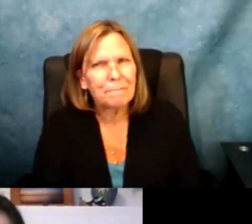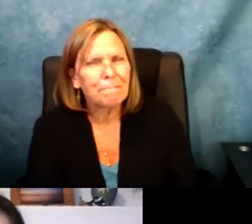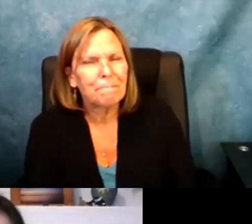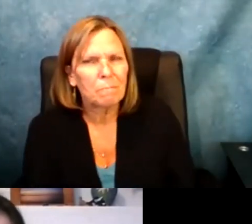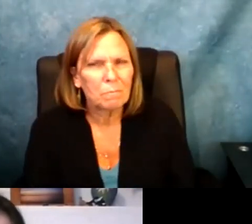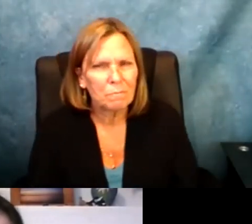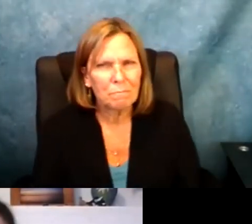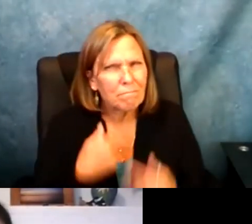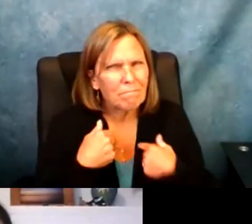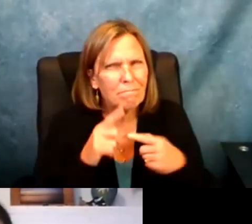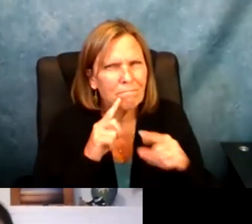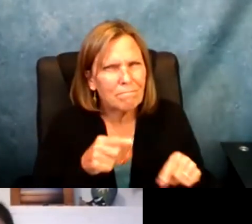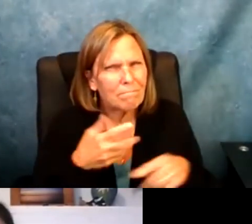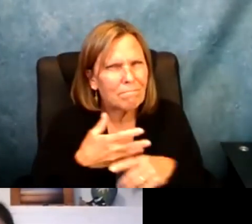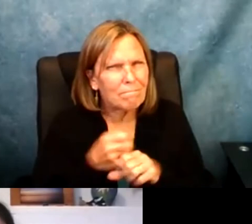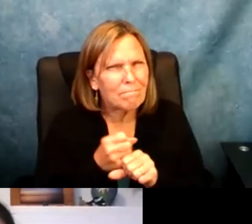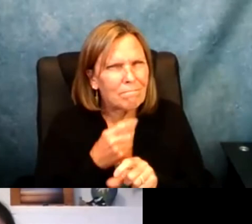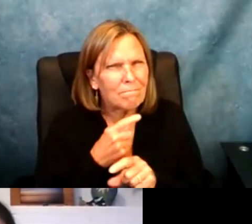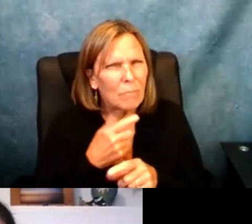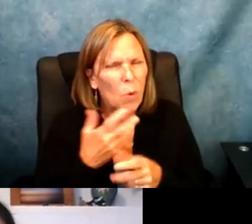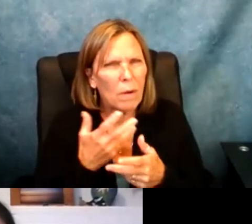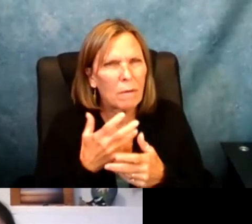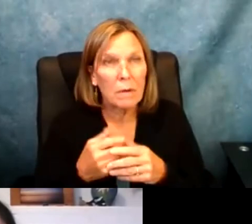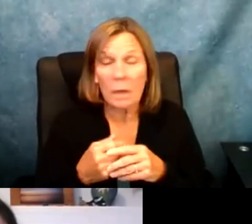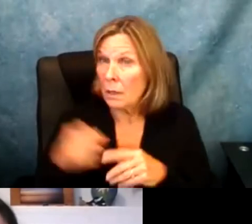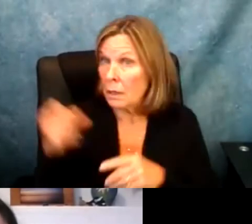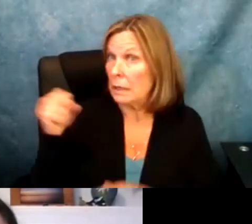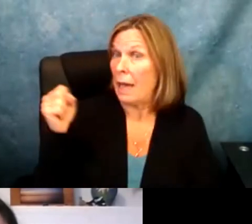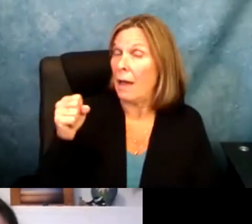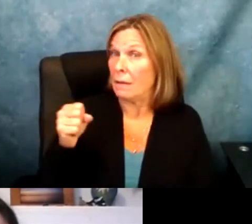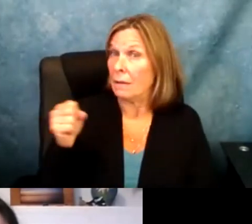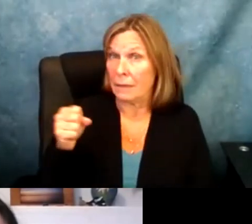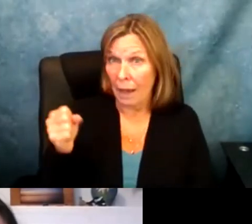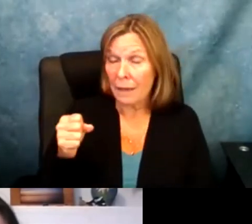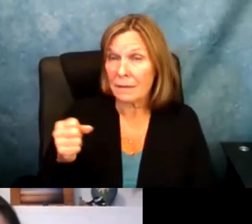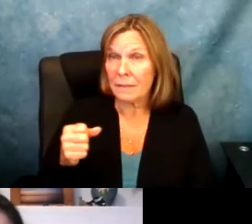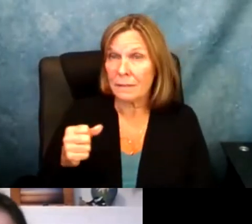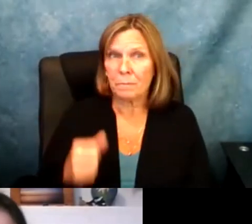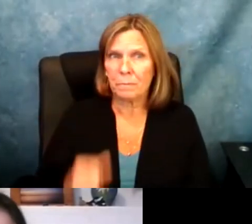Could you resay the question? That was excellent. That question you were asking, Sefakor. Did I